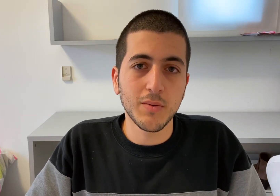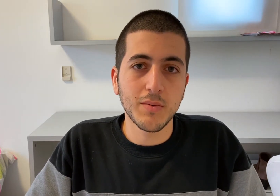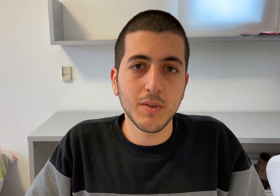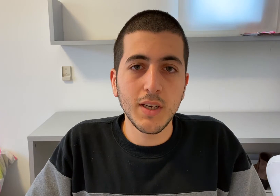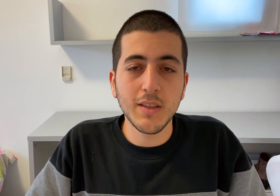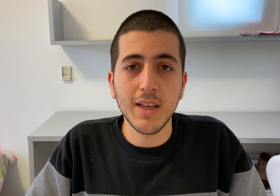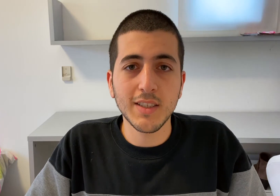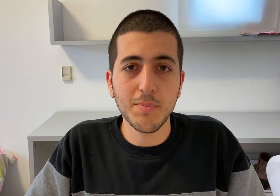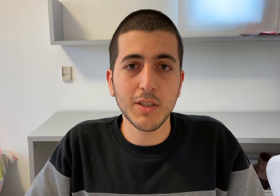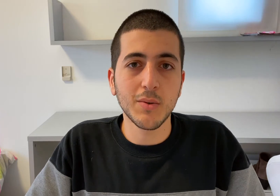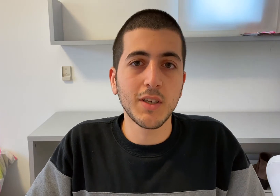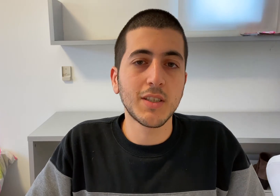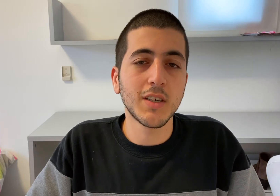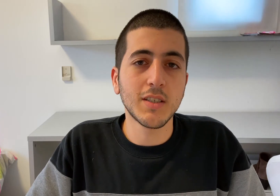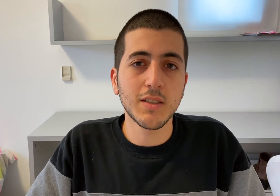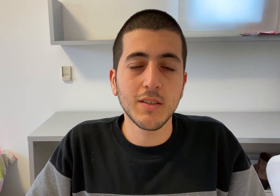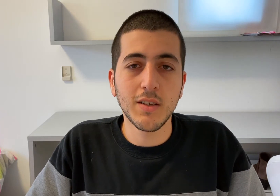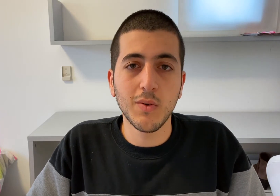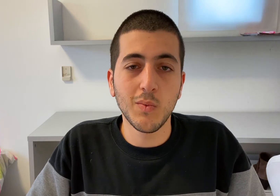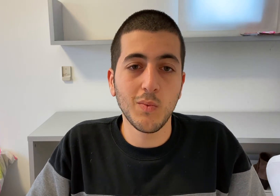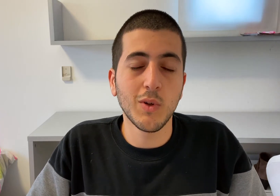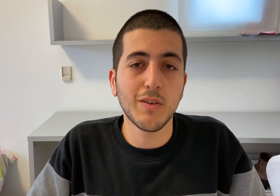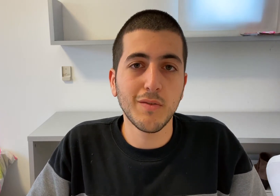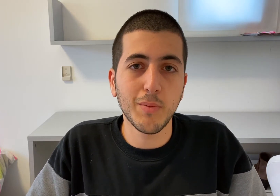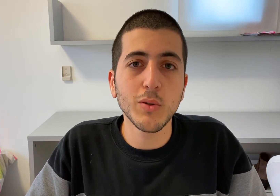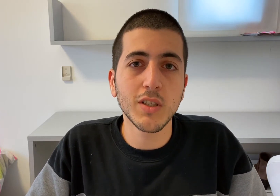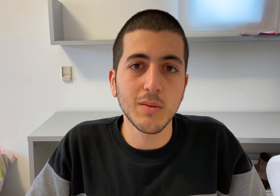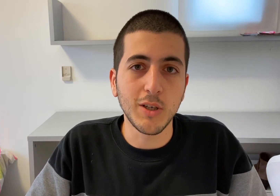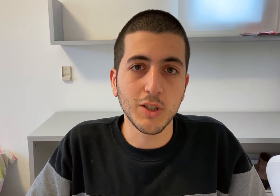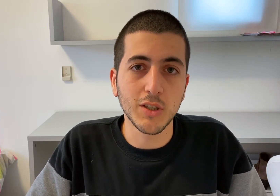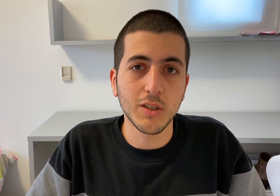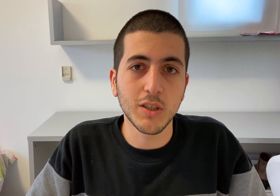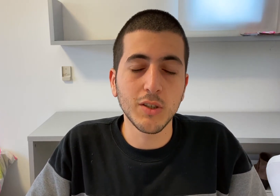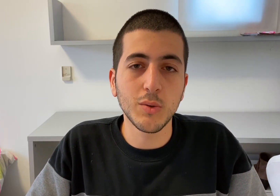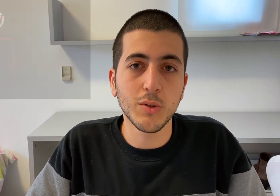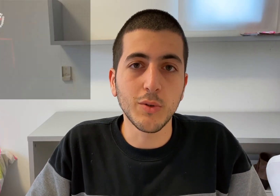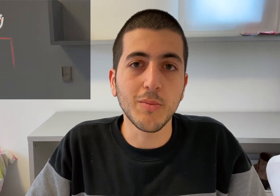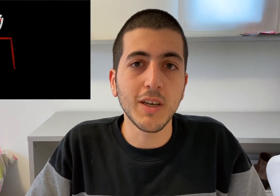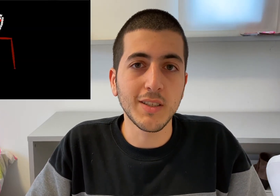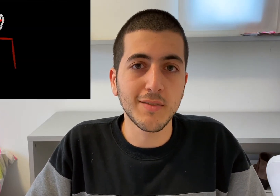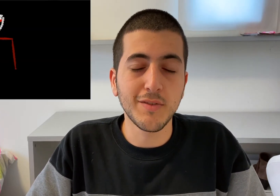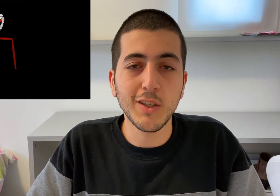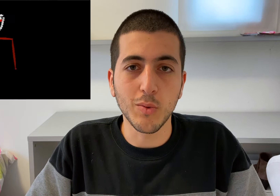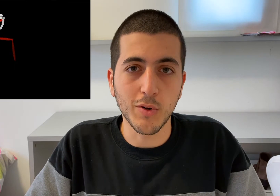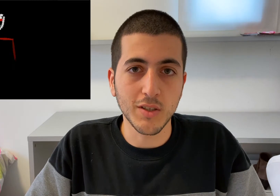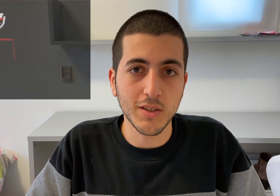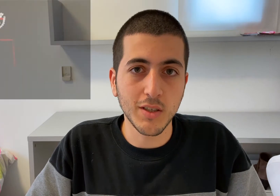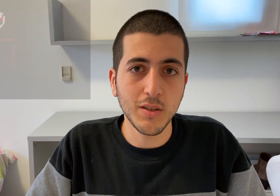In the last episode I discussed what pose-estimation can do to replace video processing.